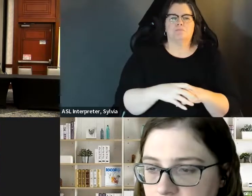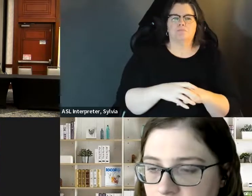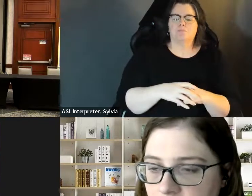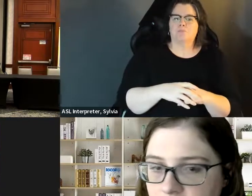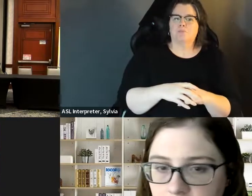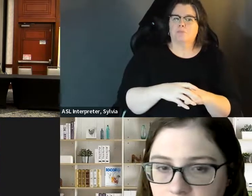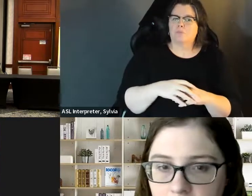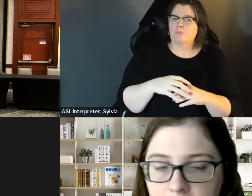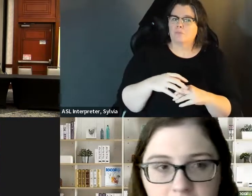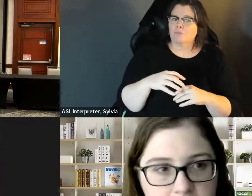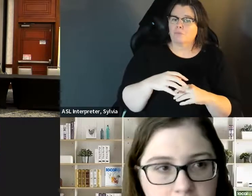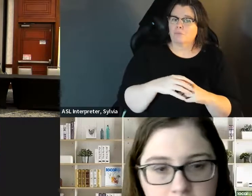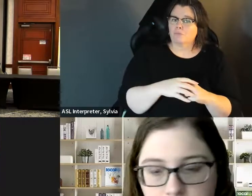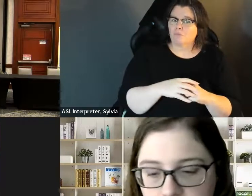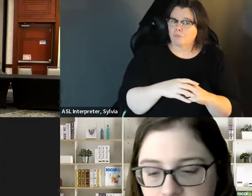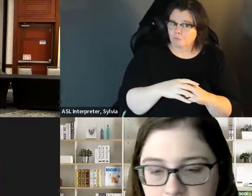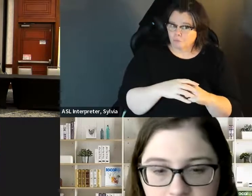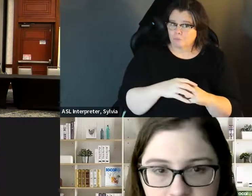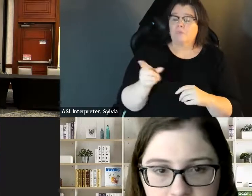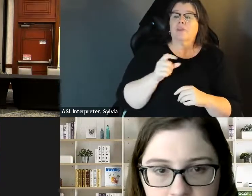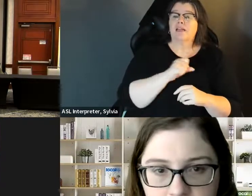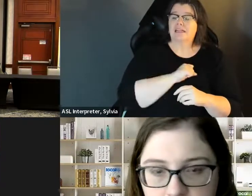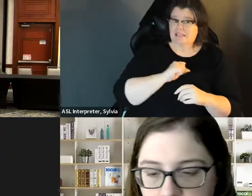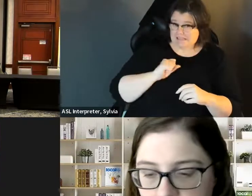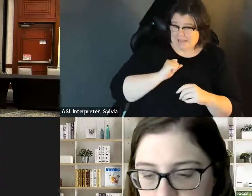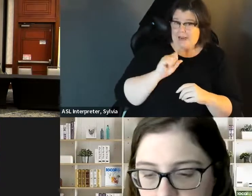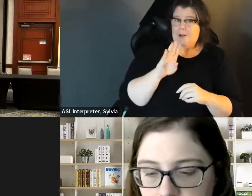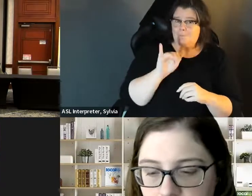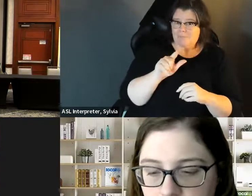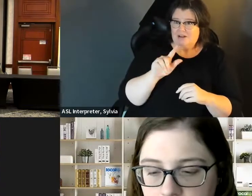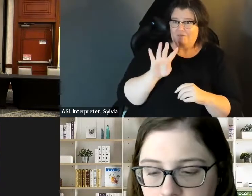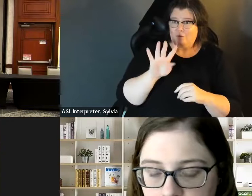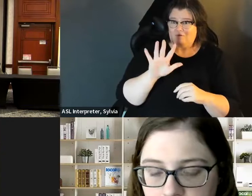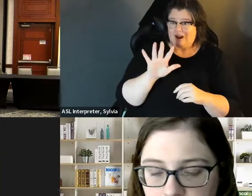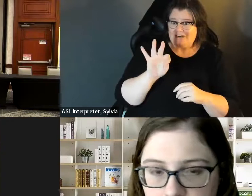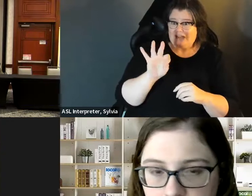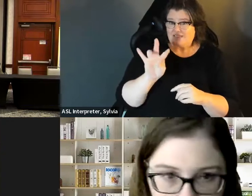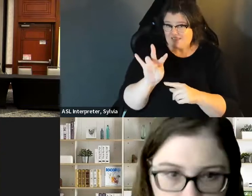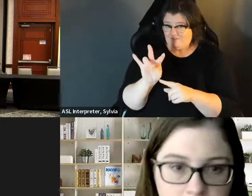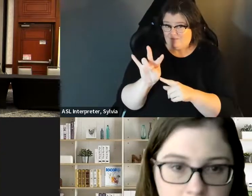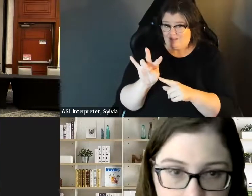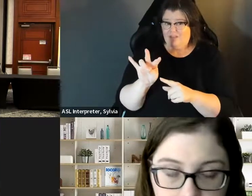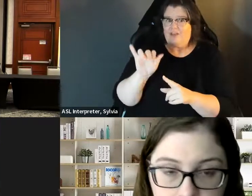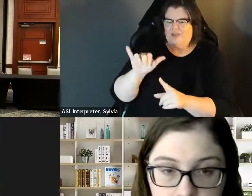and someone asked, Can we repeat the House Bill numbers? limits as well. Someone asked can we repeat the house bill